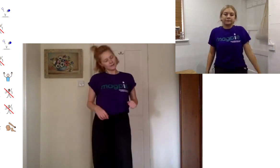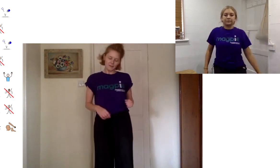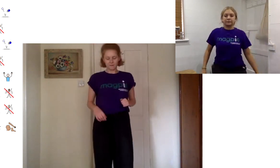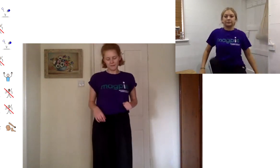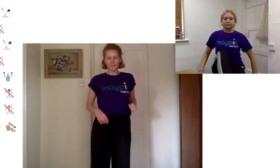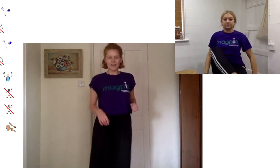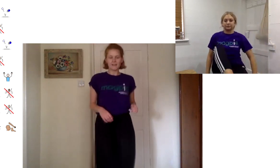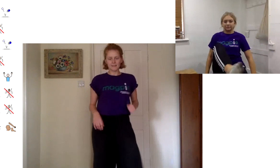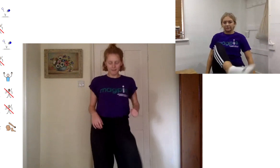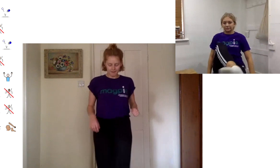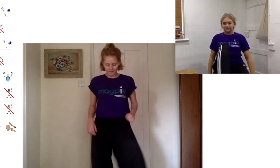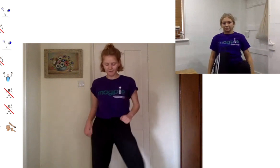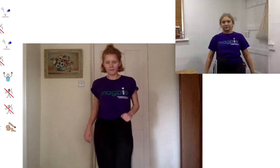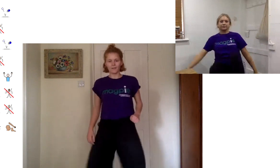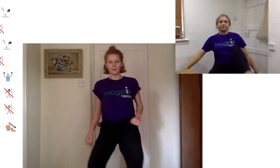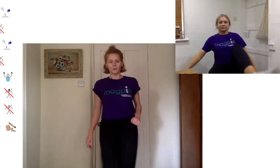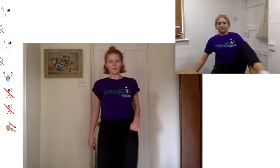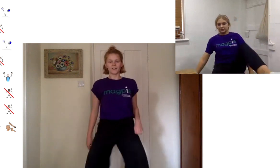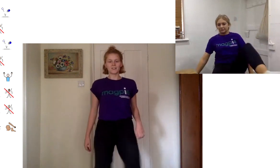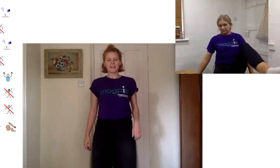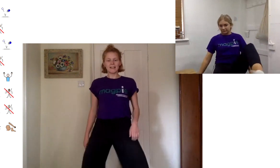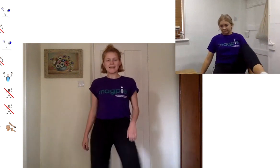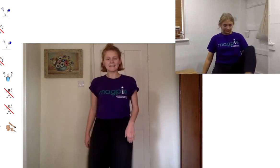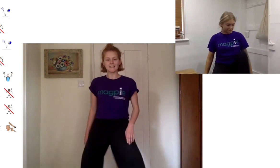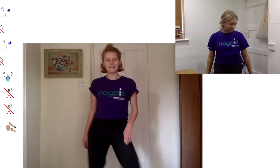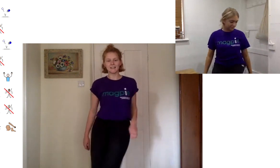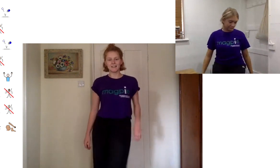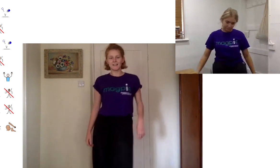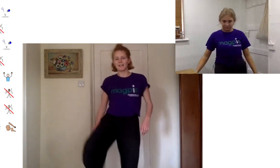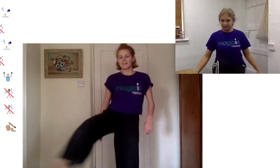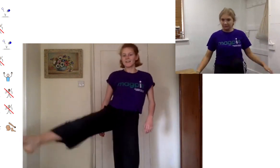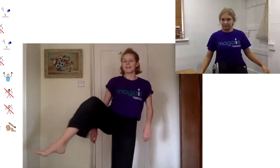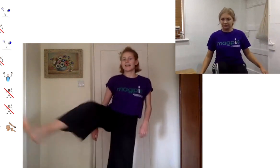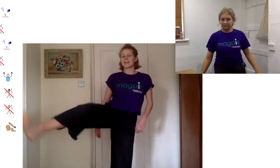lots of different things or you can shake your knees take your leg